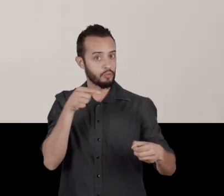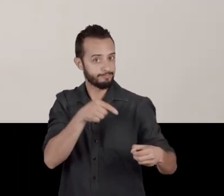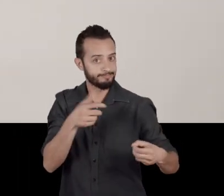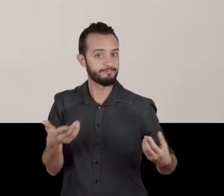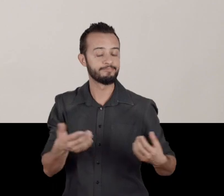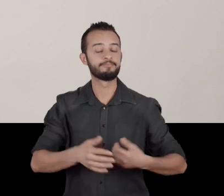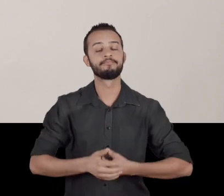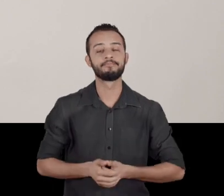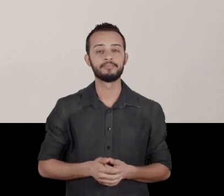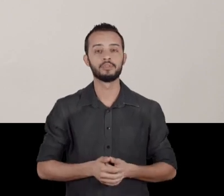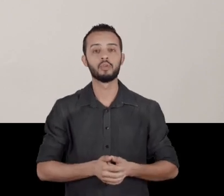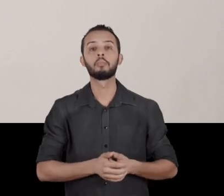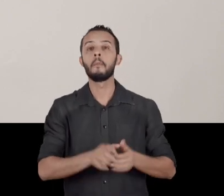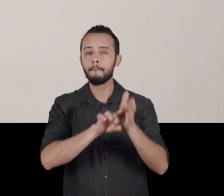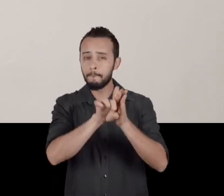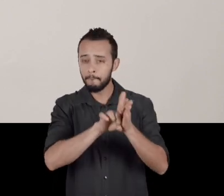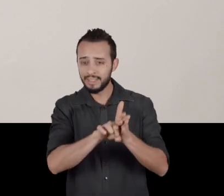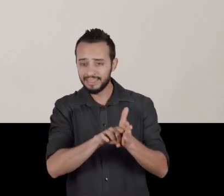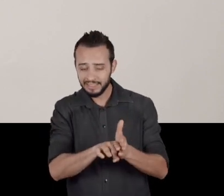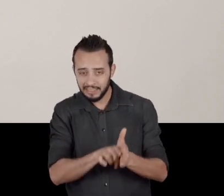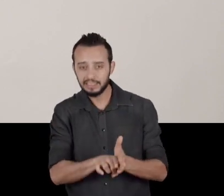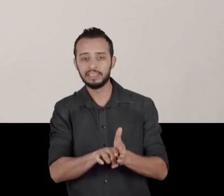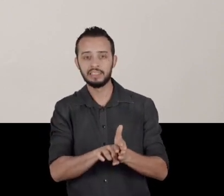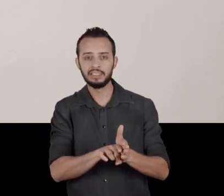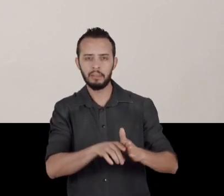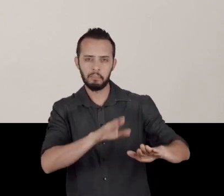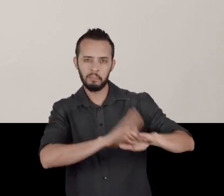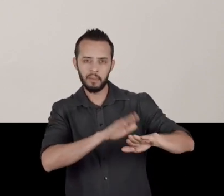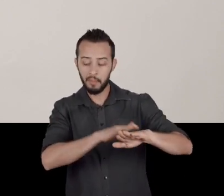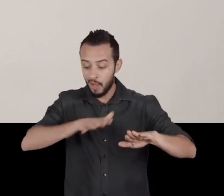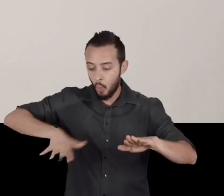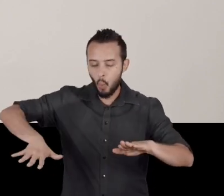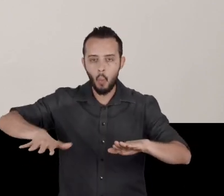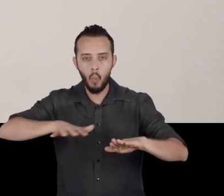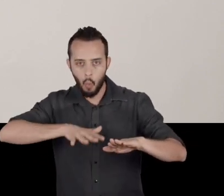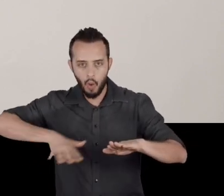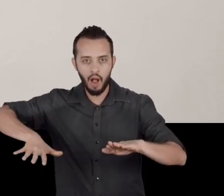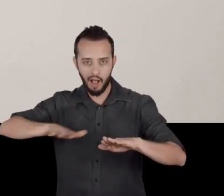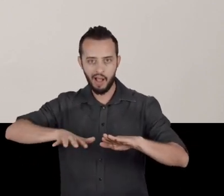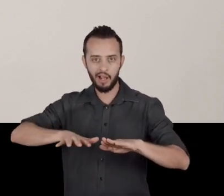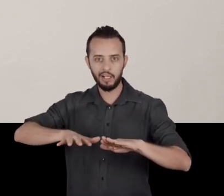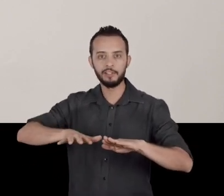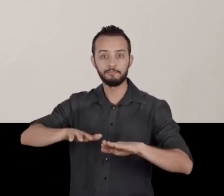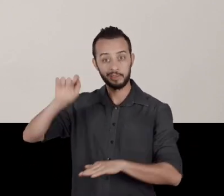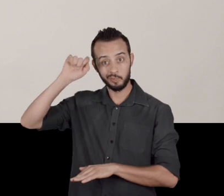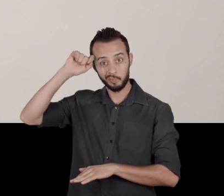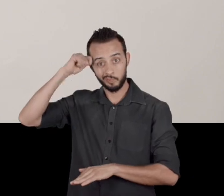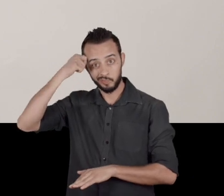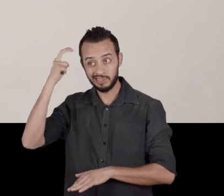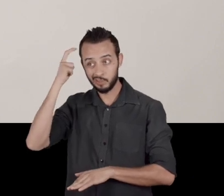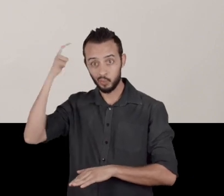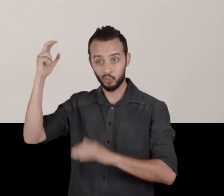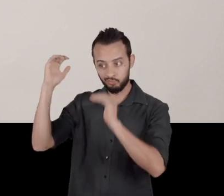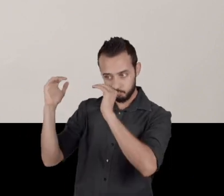my research focuses on intellectuals, black intellectuals,